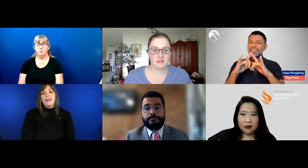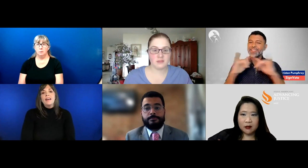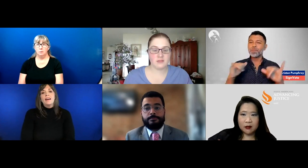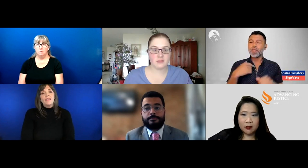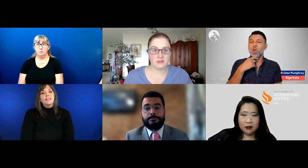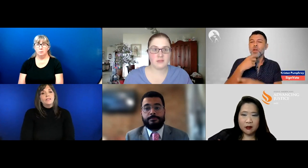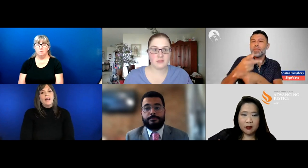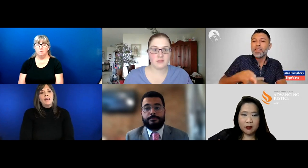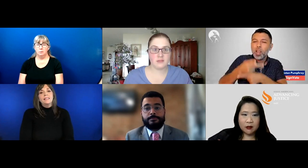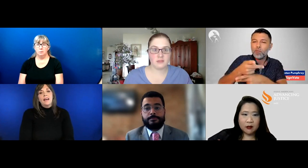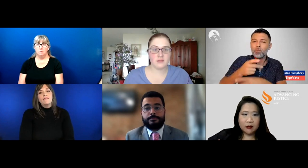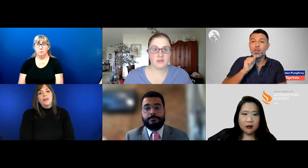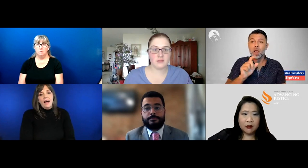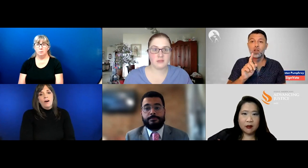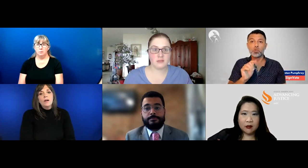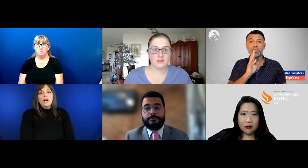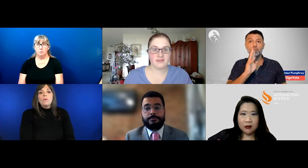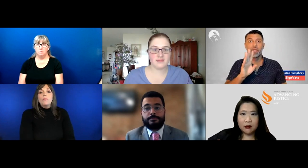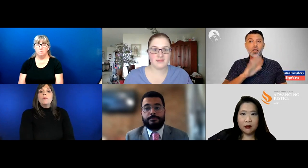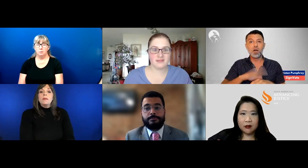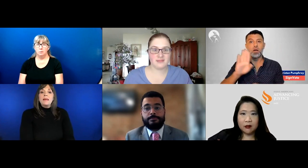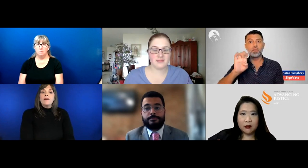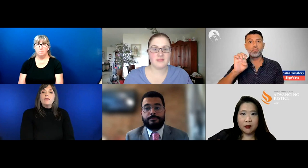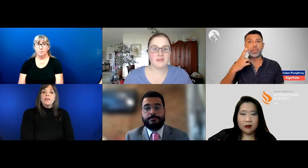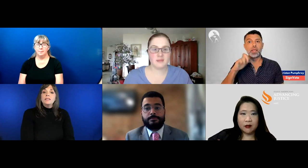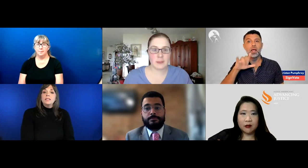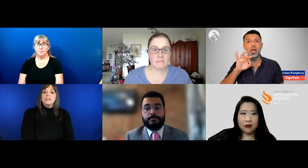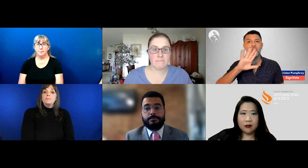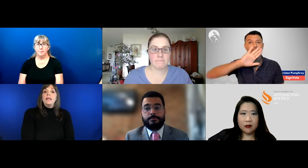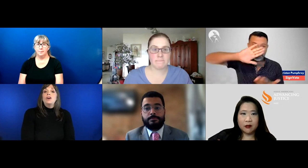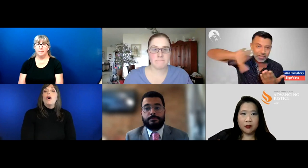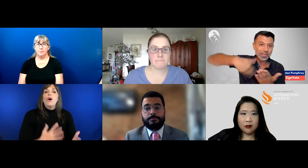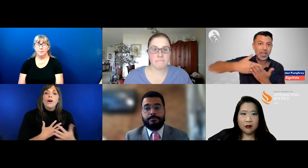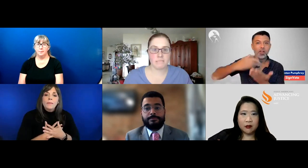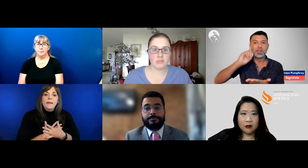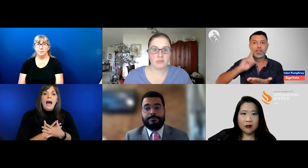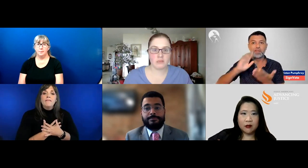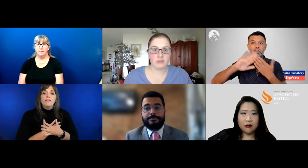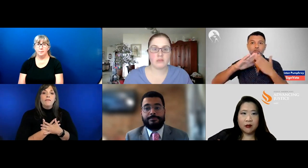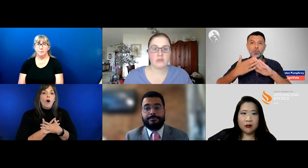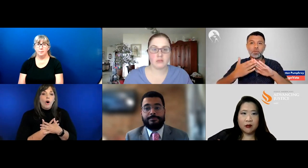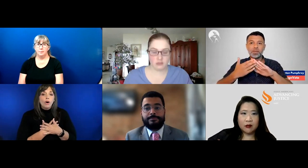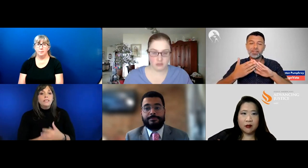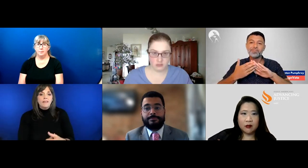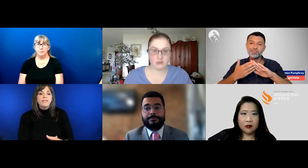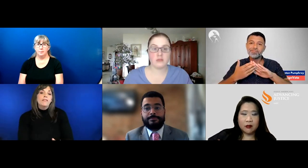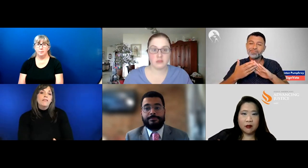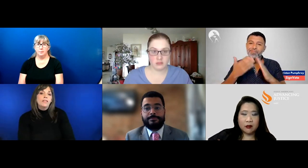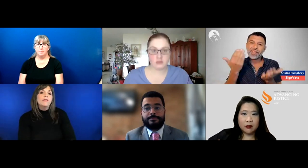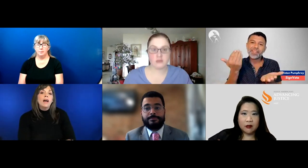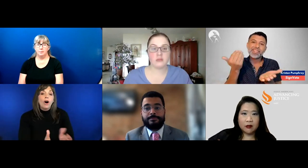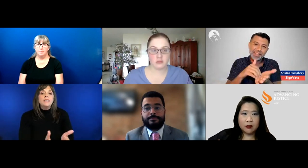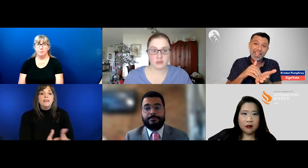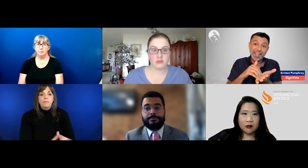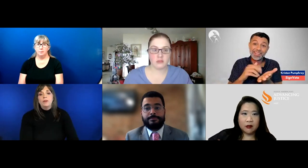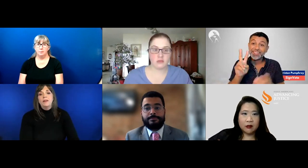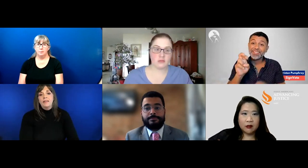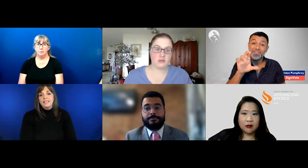think that's what I could say for now. We want to be careful not to speak on the behalf of all deaf, all Deaf people in the